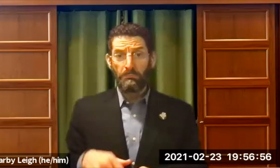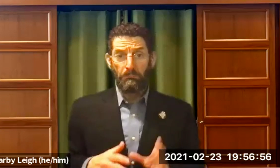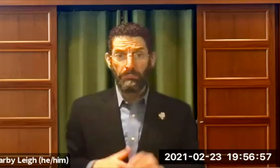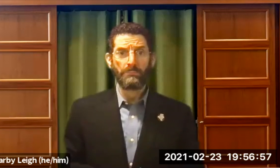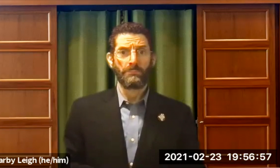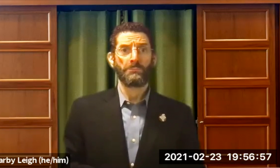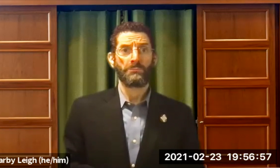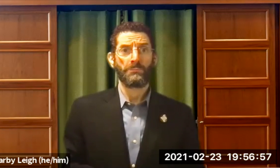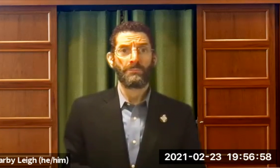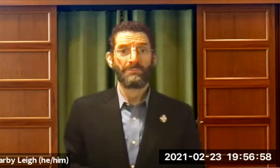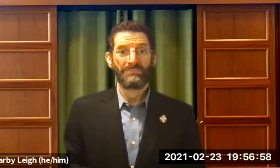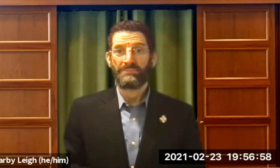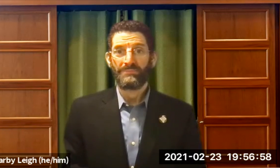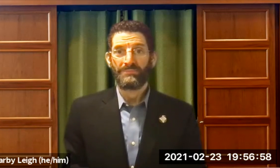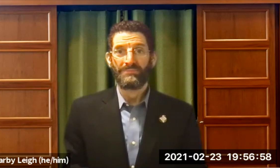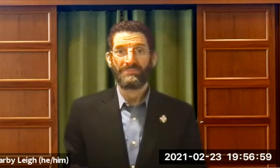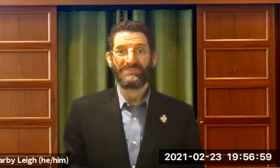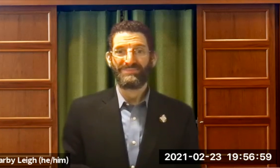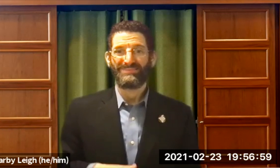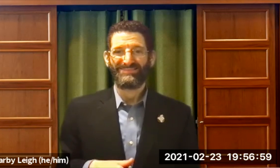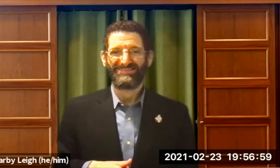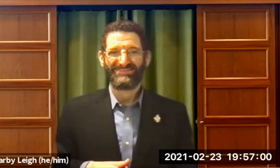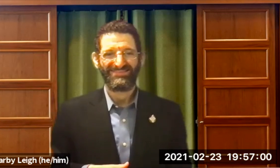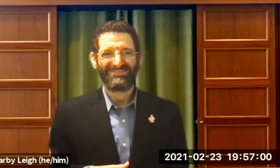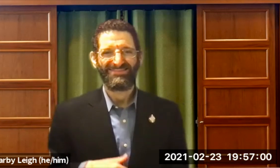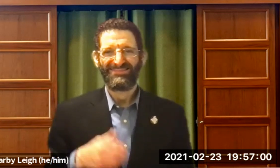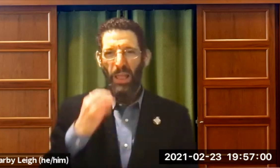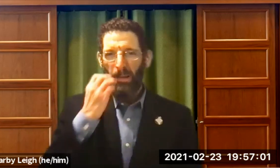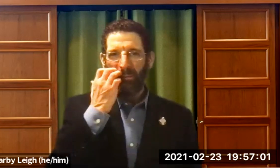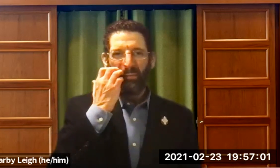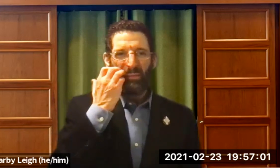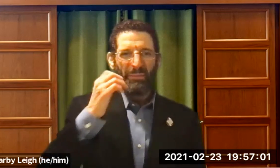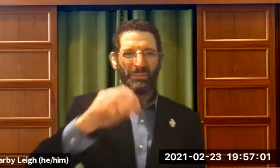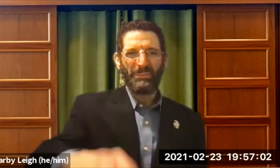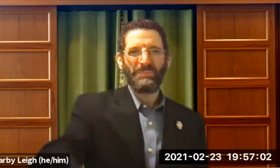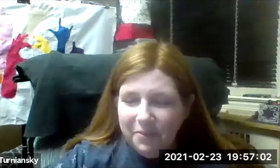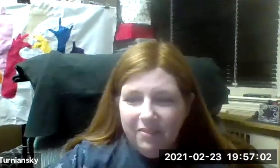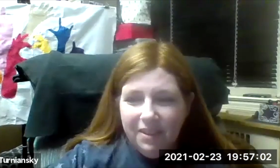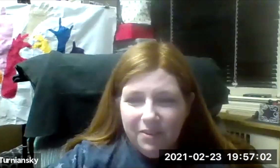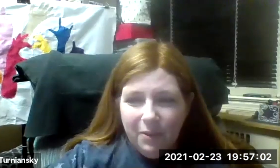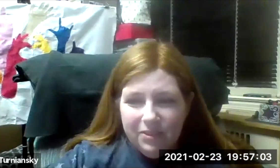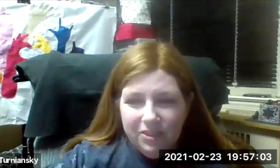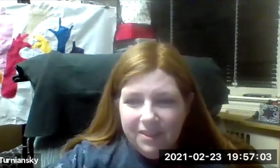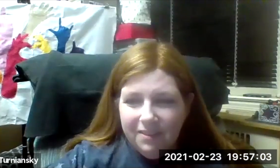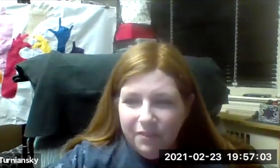Does that answer your question? Ya-el okay. We have another question